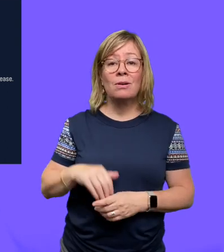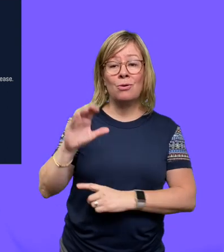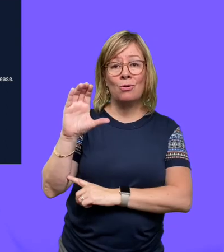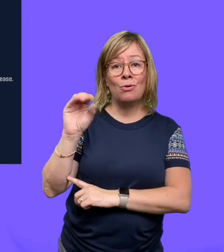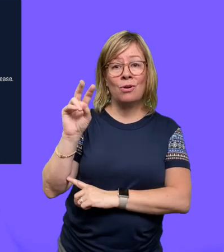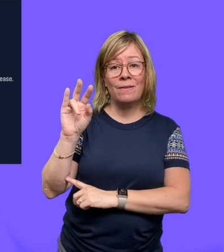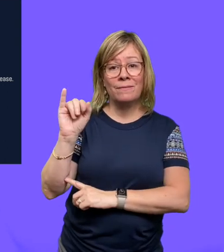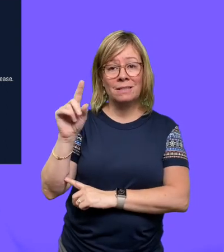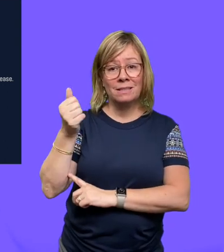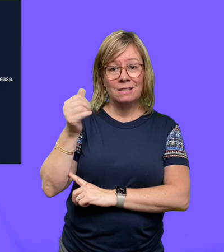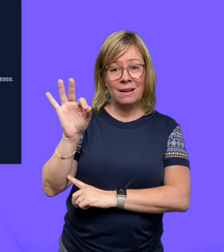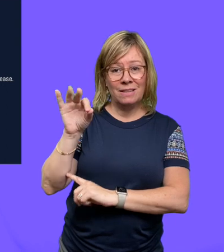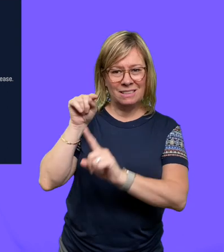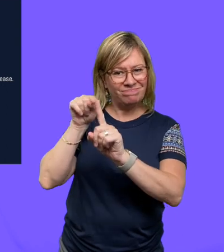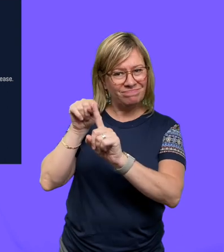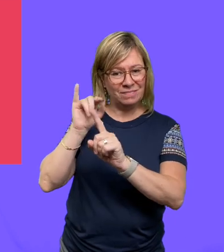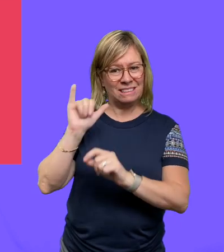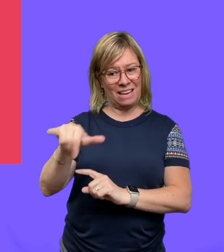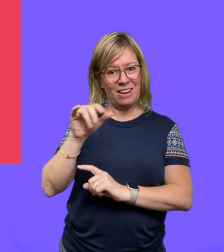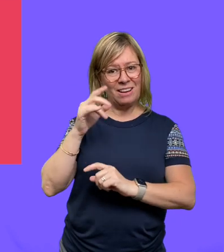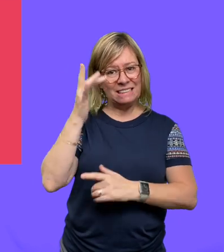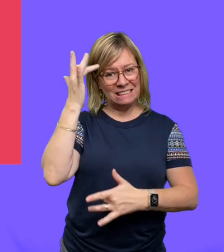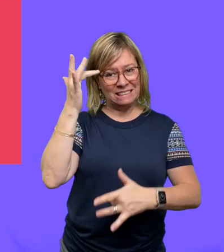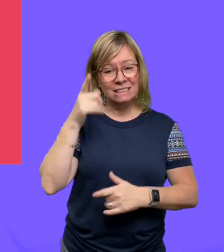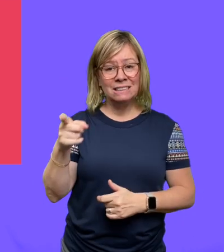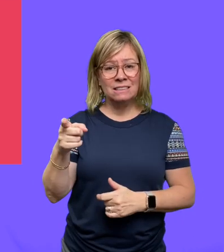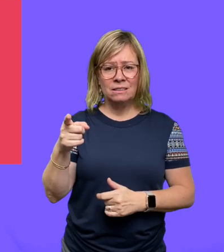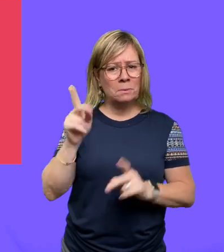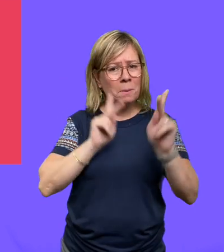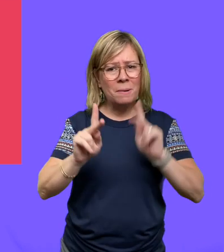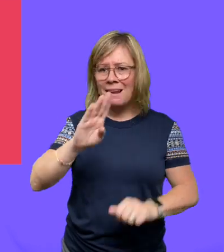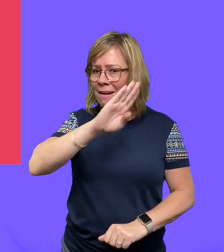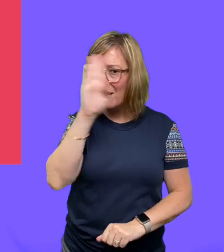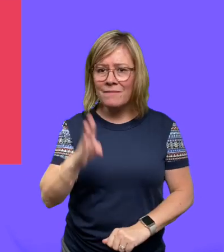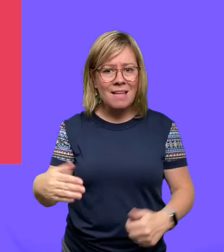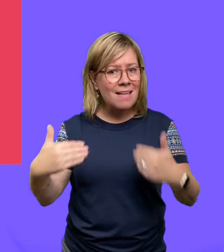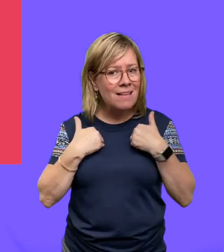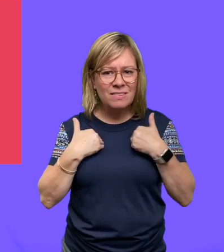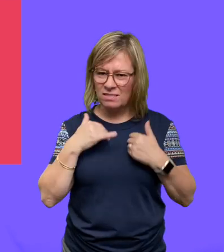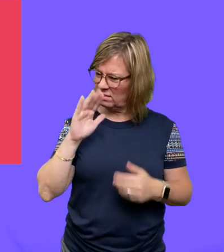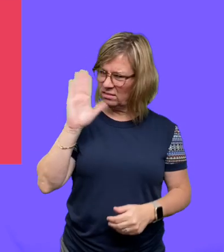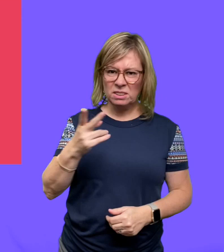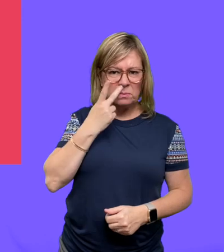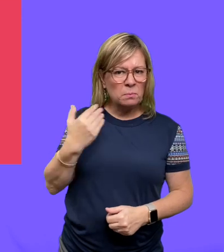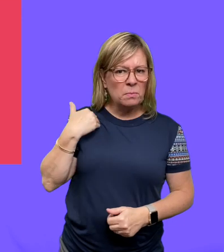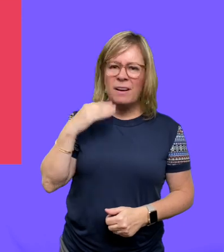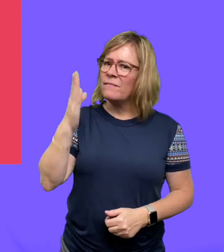Covid-19 is a new disease that people have never had before. It's never existed